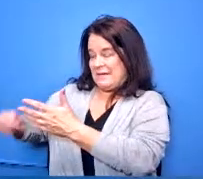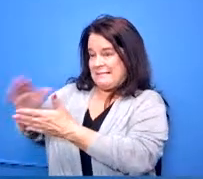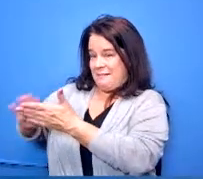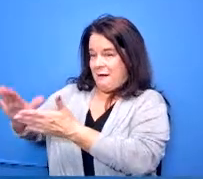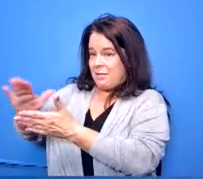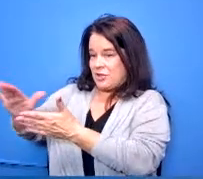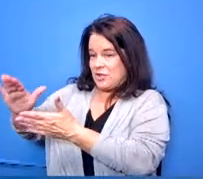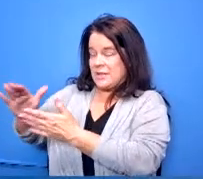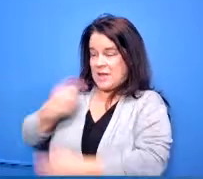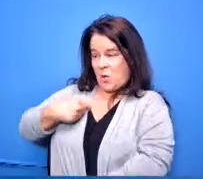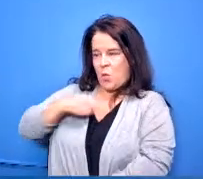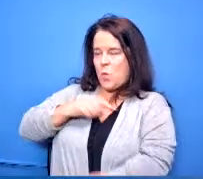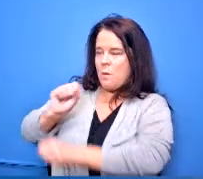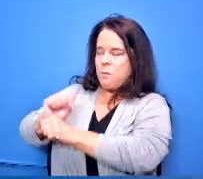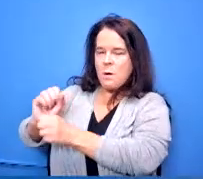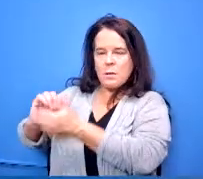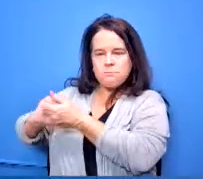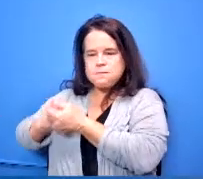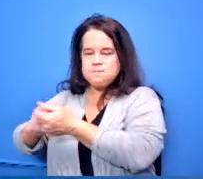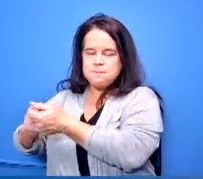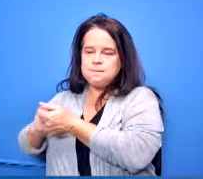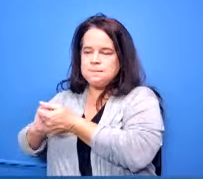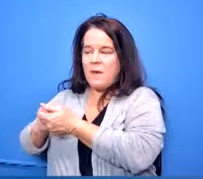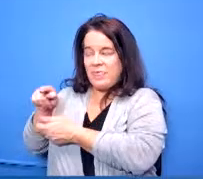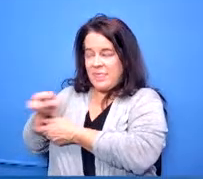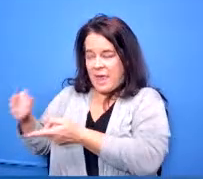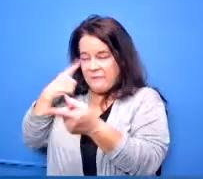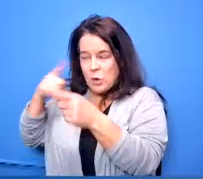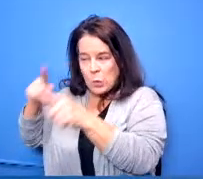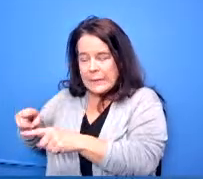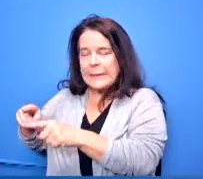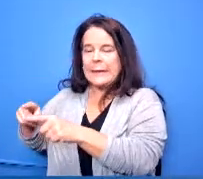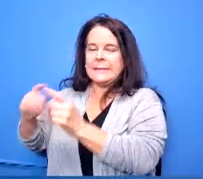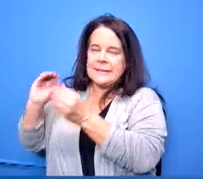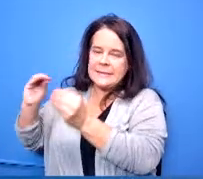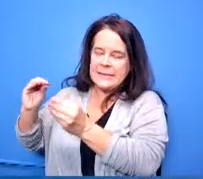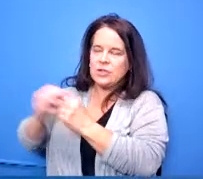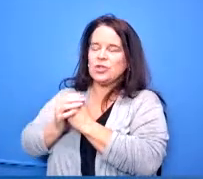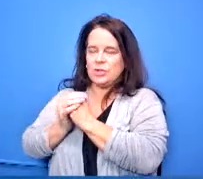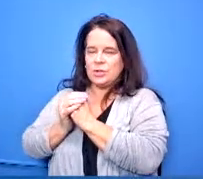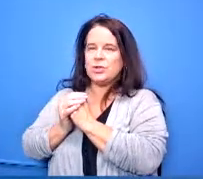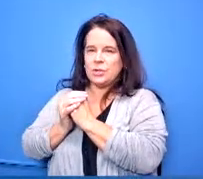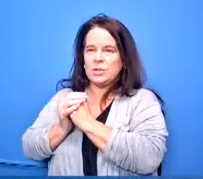they've agreed to teach to accept the courses that have been designed by all of those universities